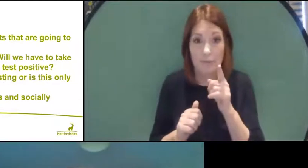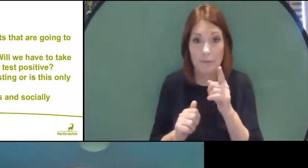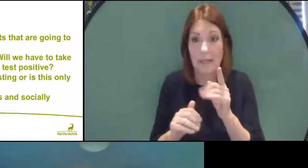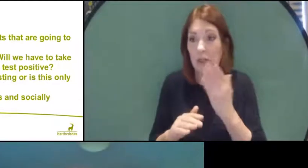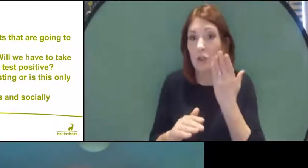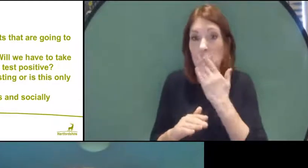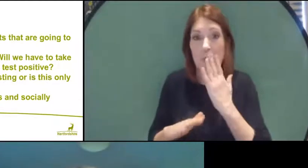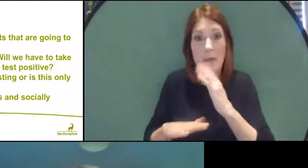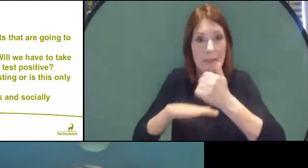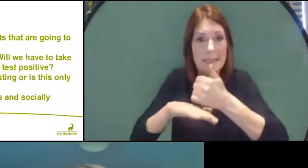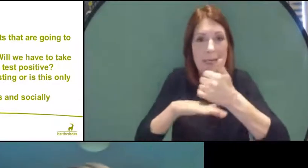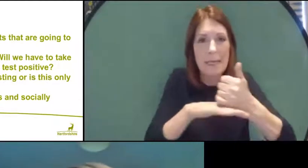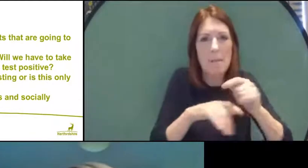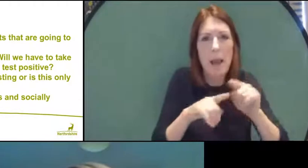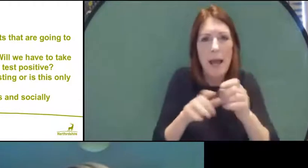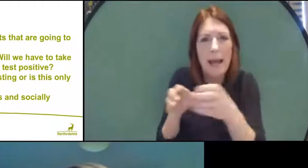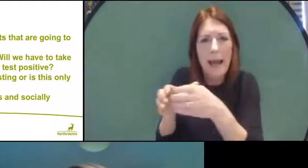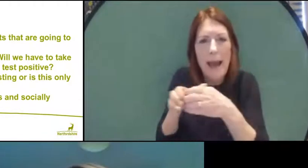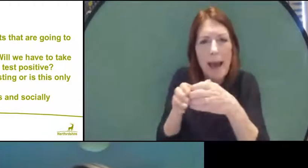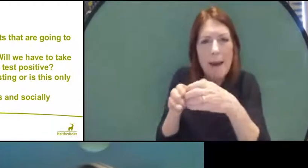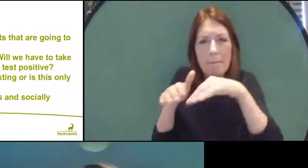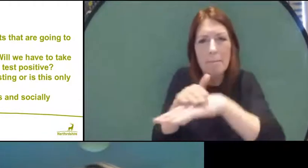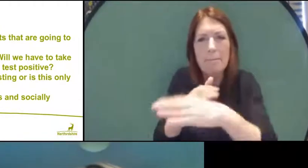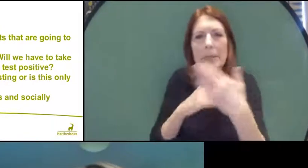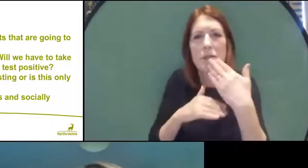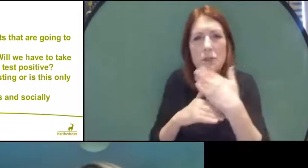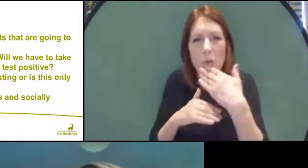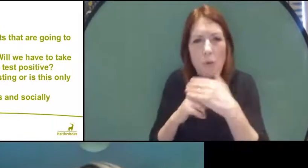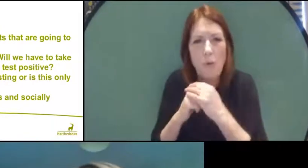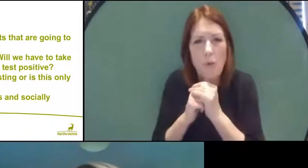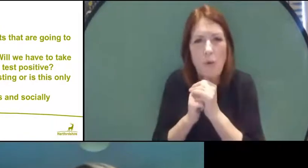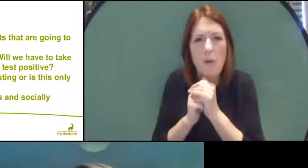a fantastic hub inside the school. A lot of them are in your sports halls or in